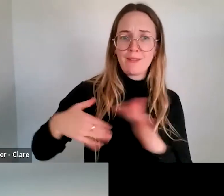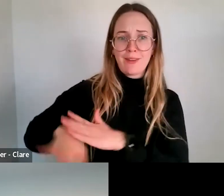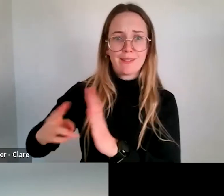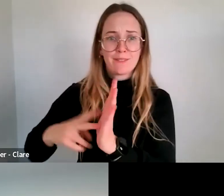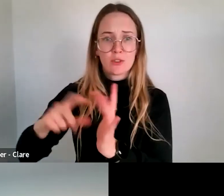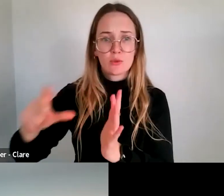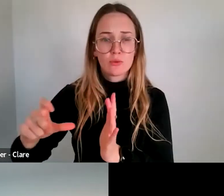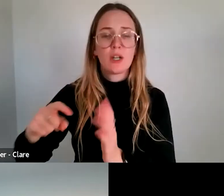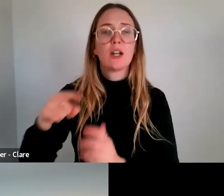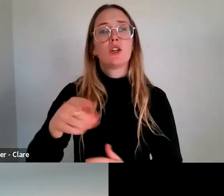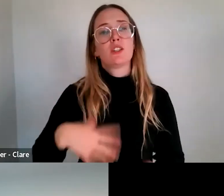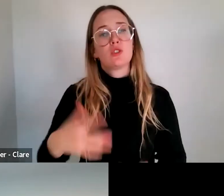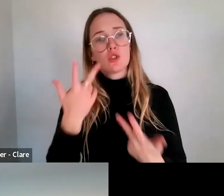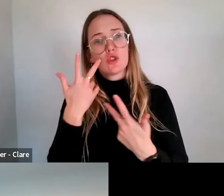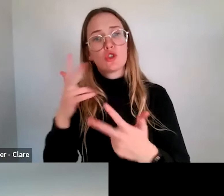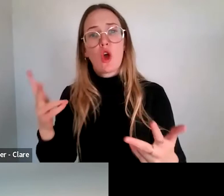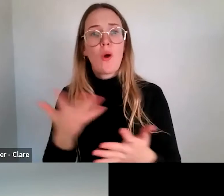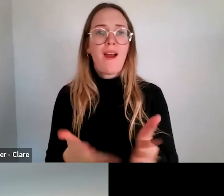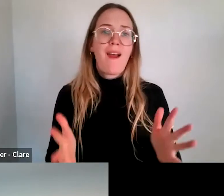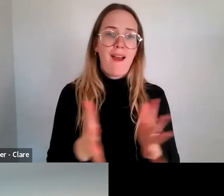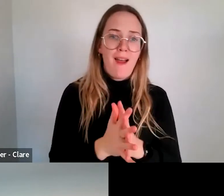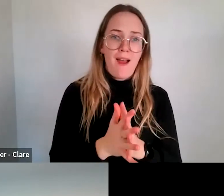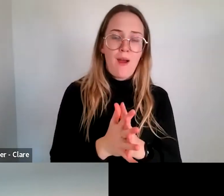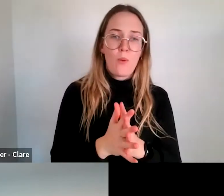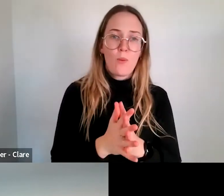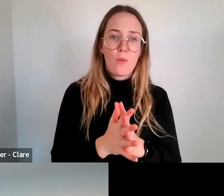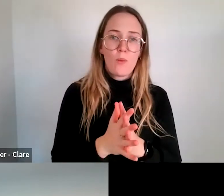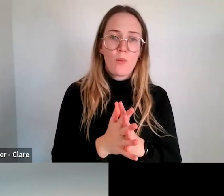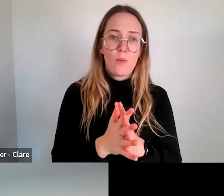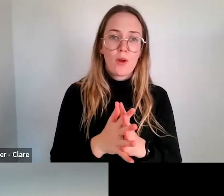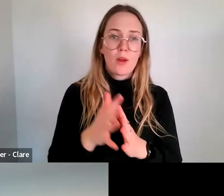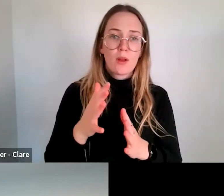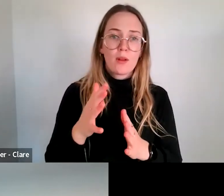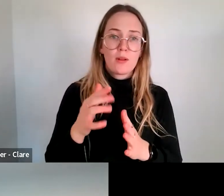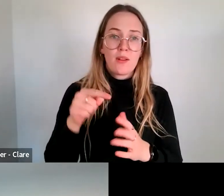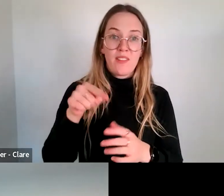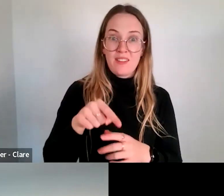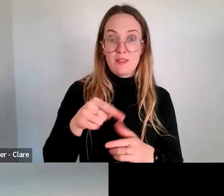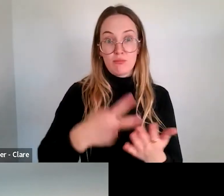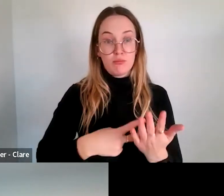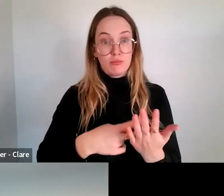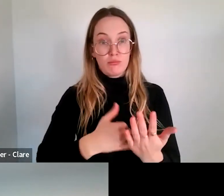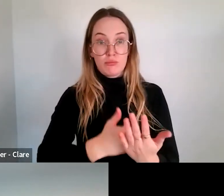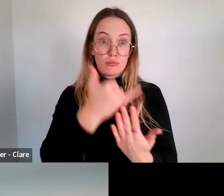demonstration of how - how the activity, and this would need to be articulated in the application, how the